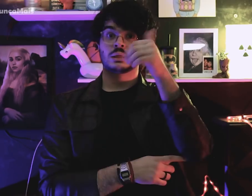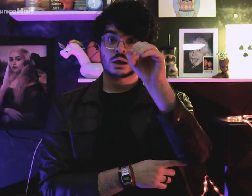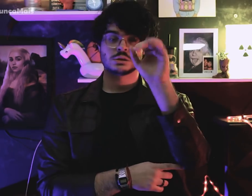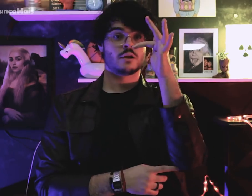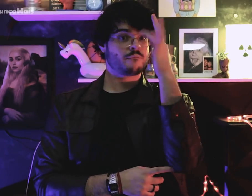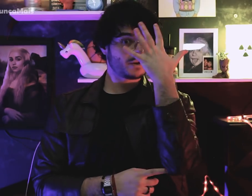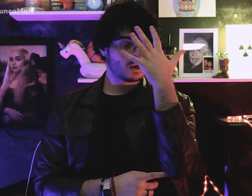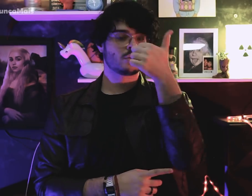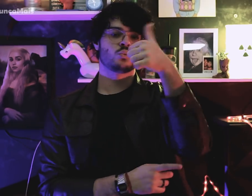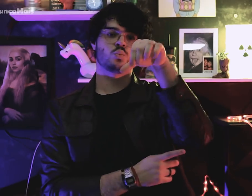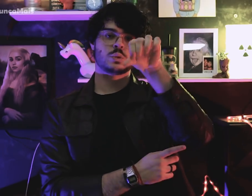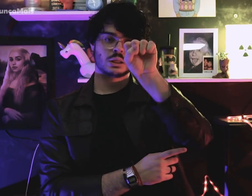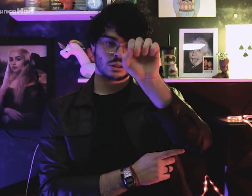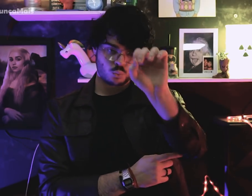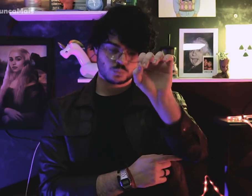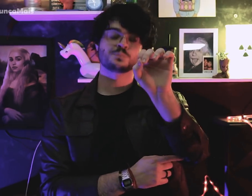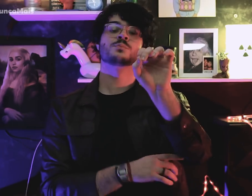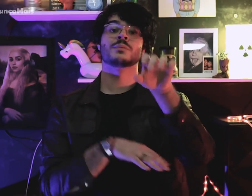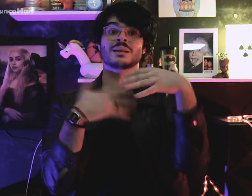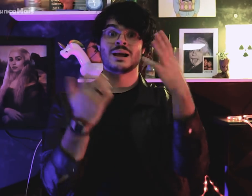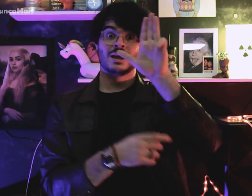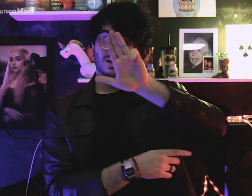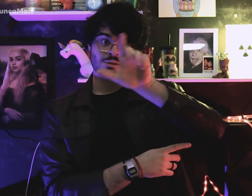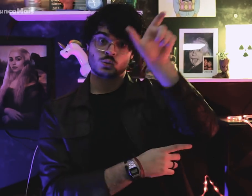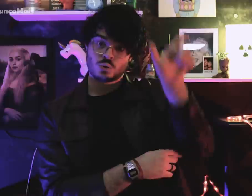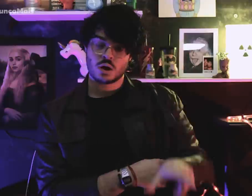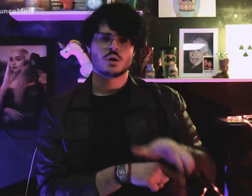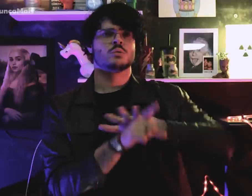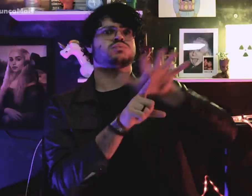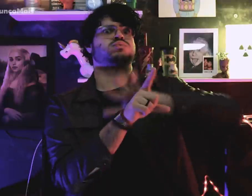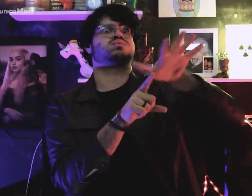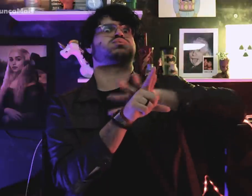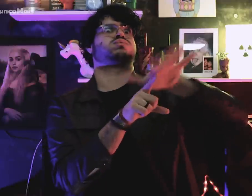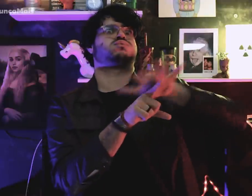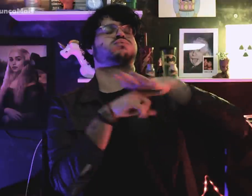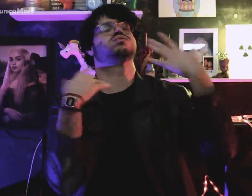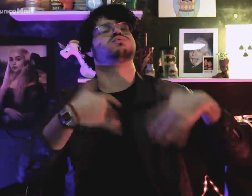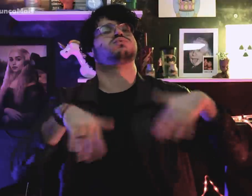Em fevereiro de 1980, São Paulo, Lula tornou-se bastante popular.